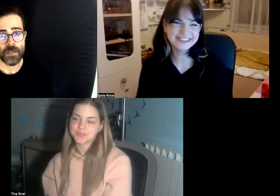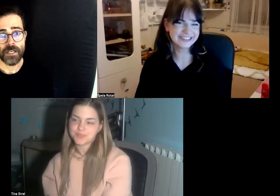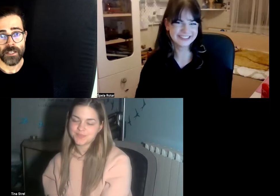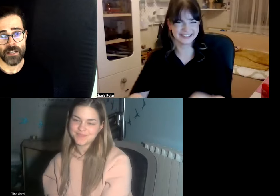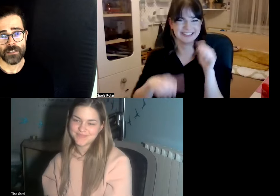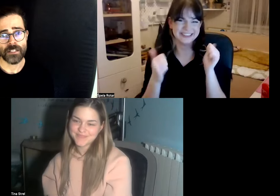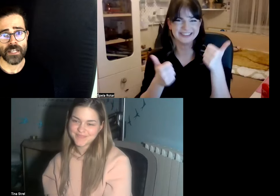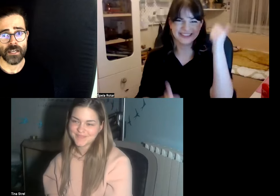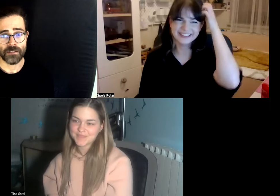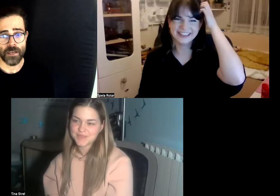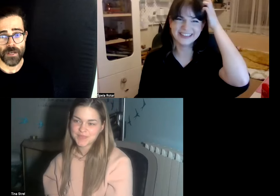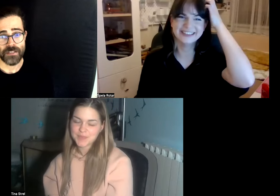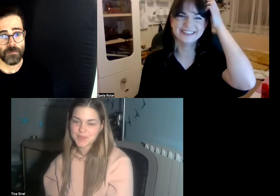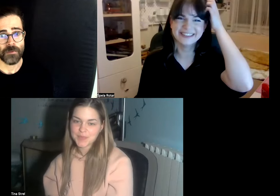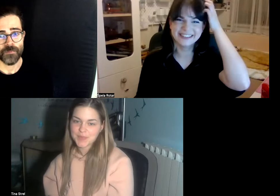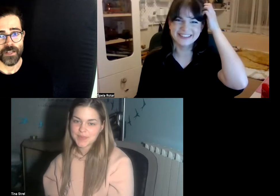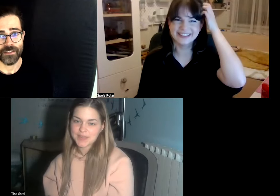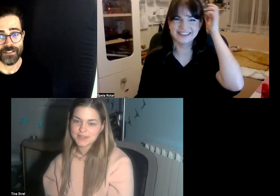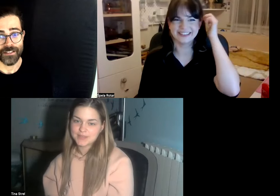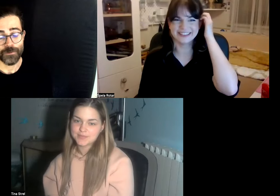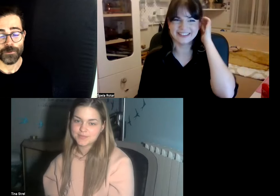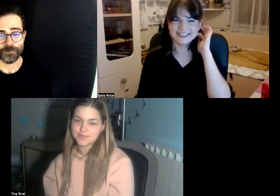yeah Tina saying step by step yeah that's it true